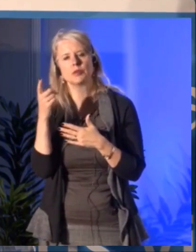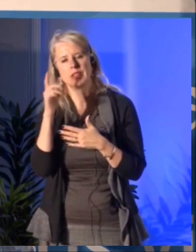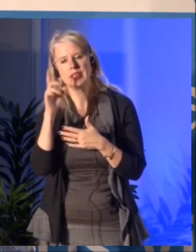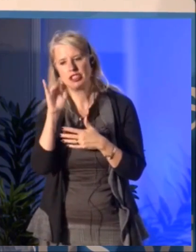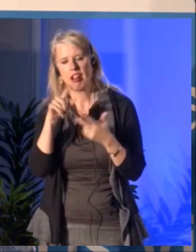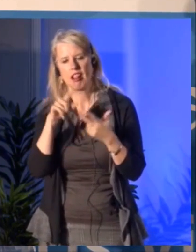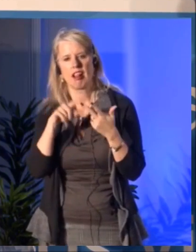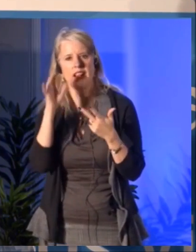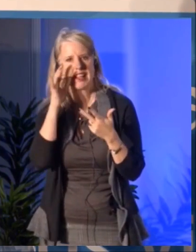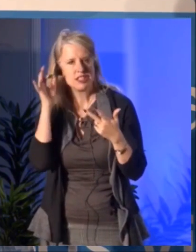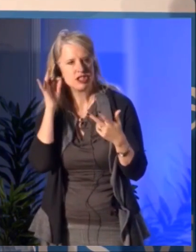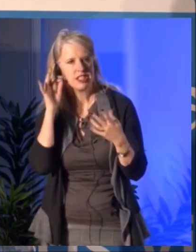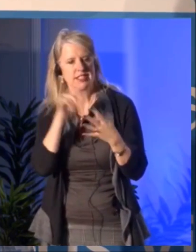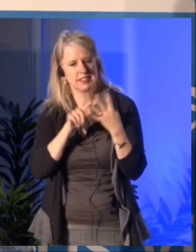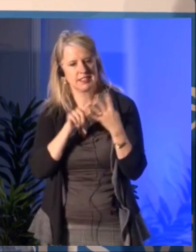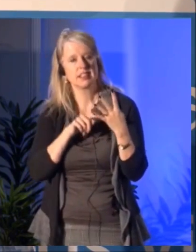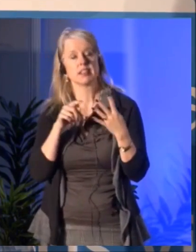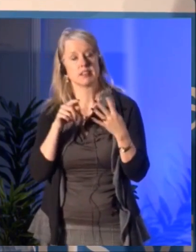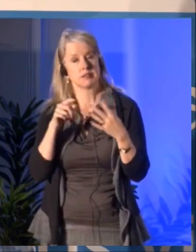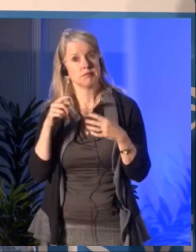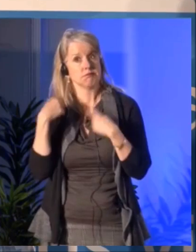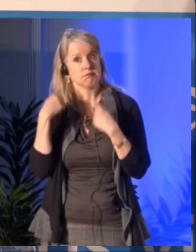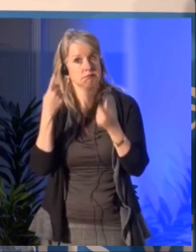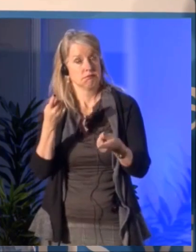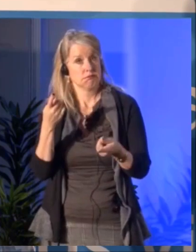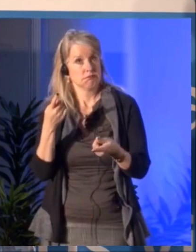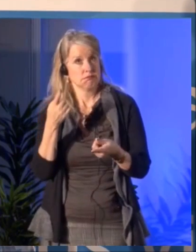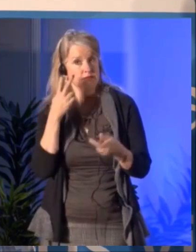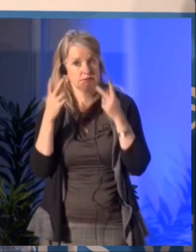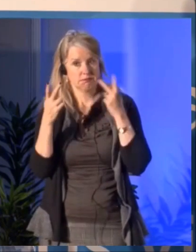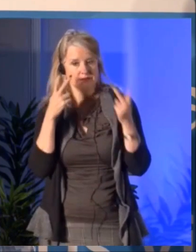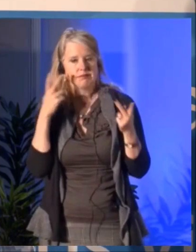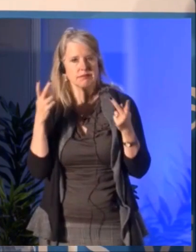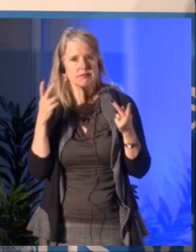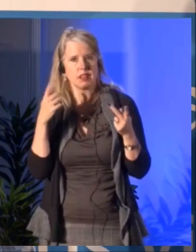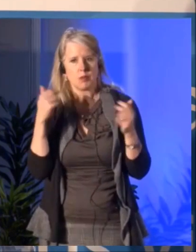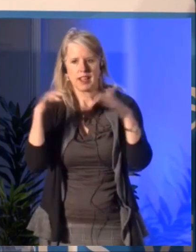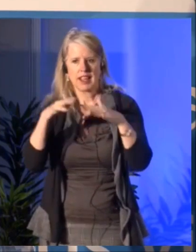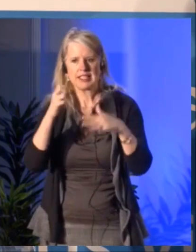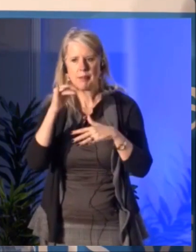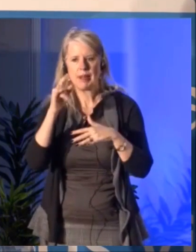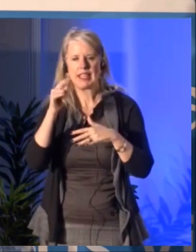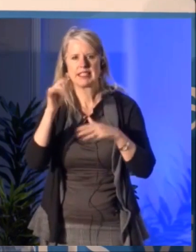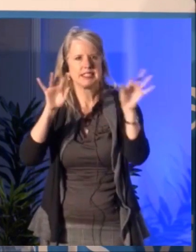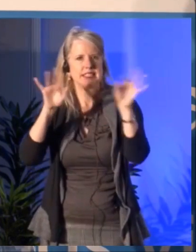I do that also and the way we do casting inside the Council right now. The fact that we are putting